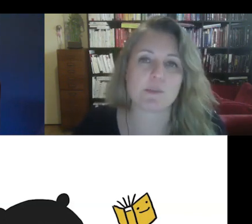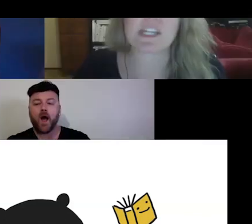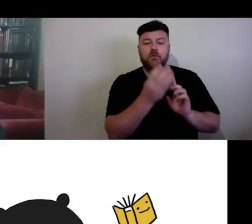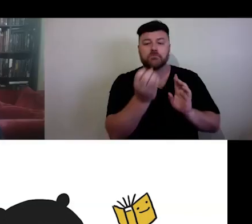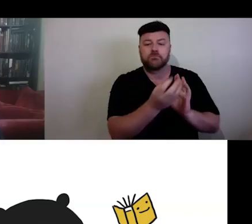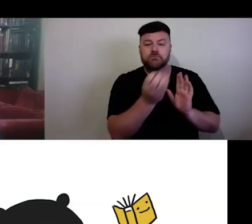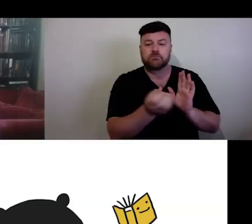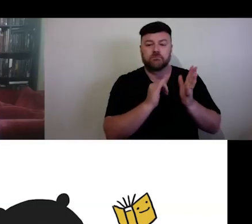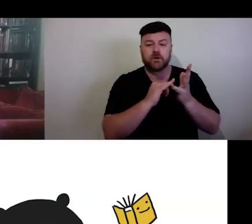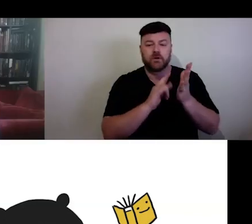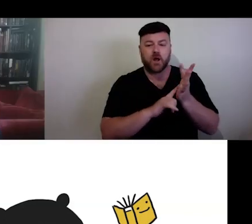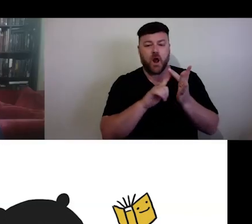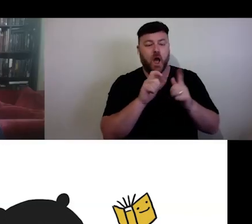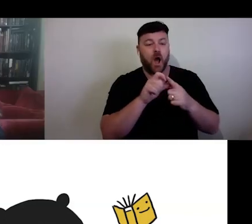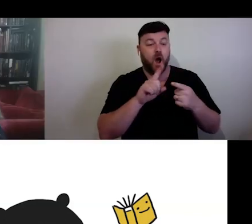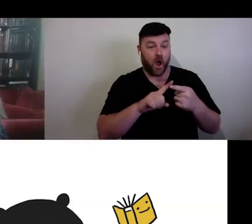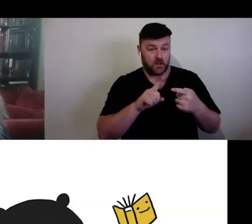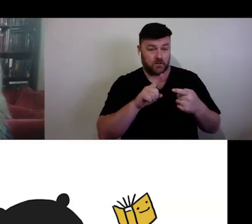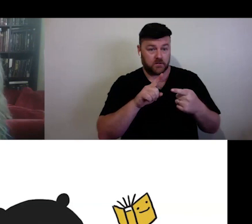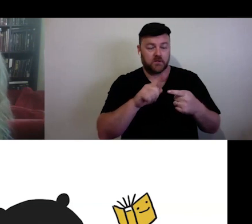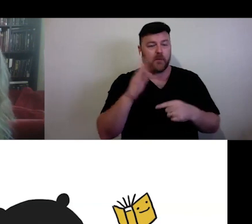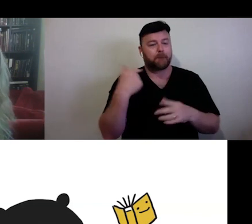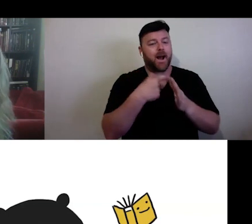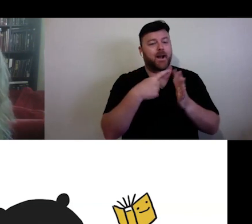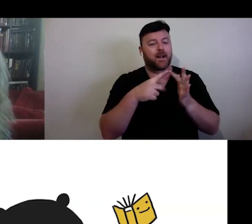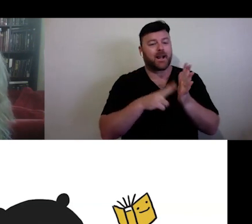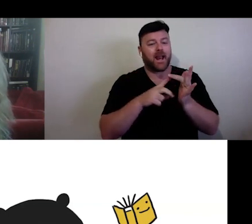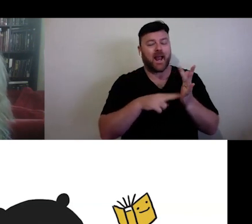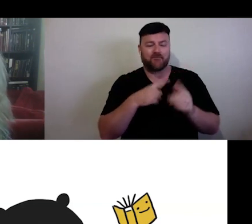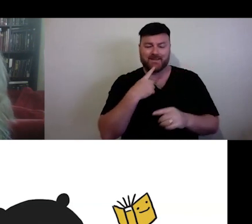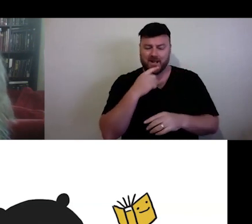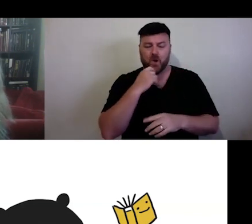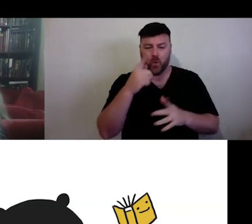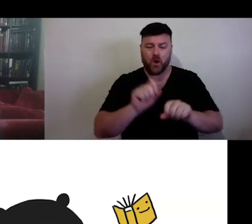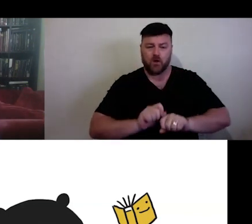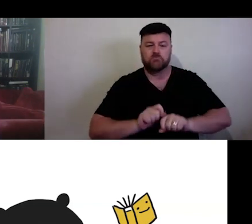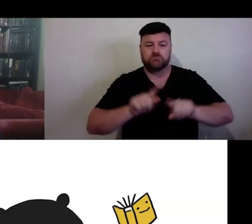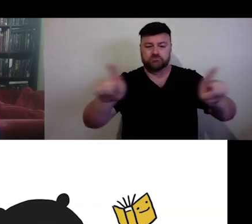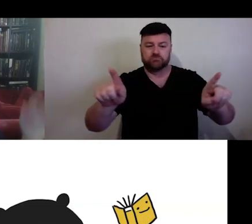beginning, will be emailed to everyone outside of this. So,